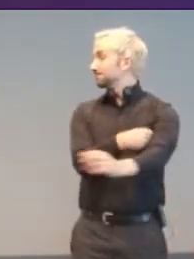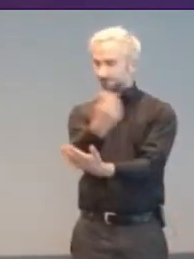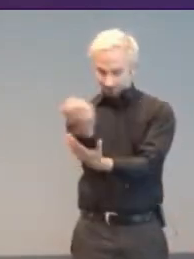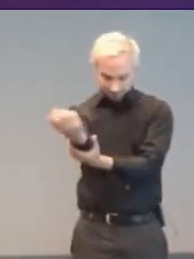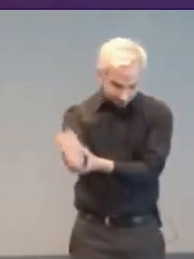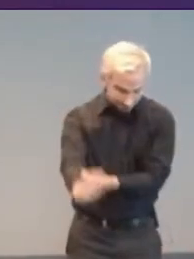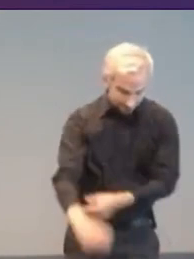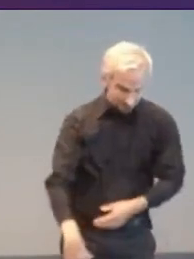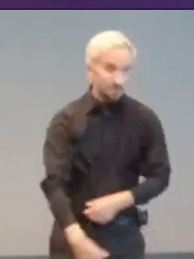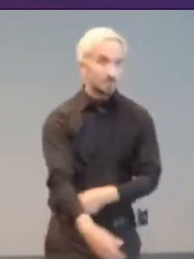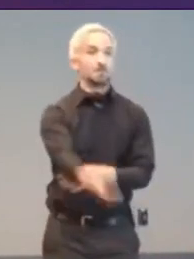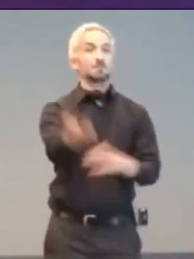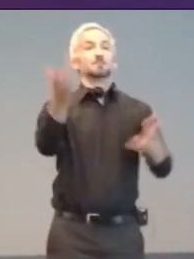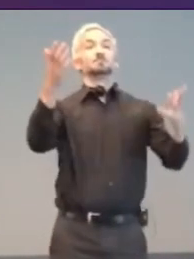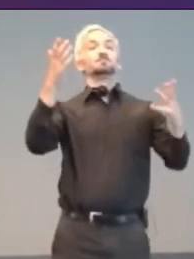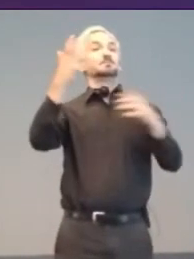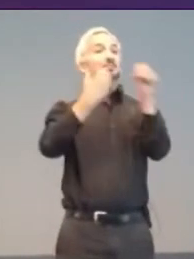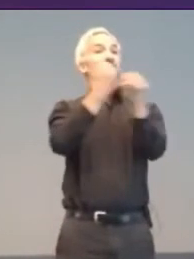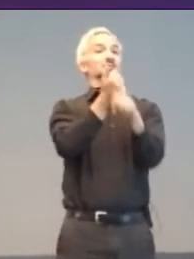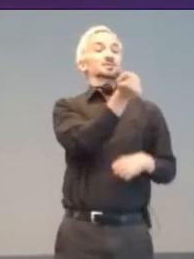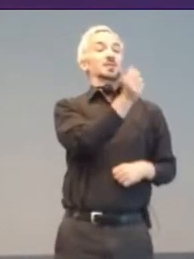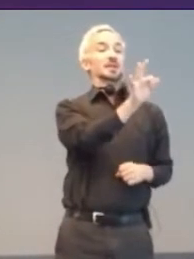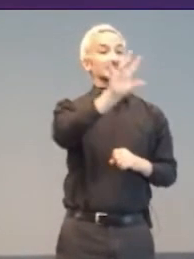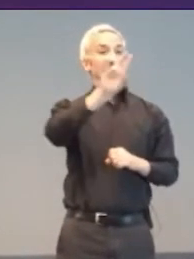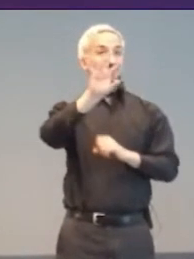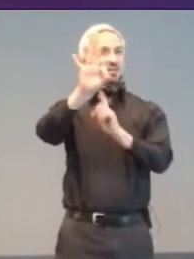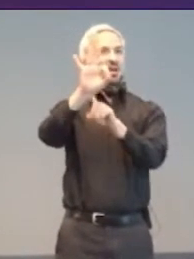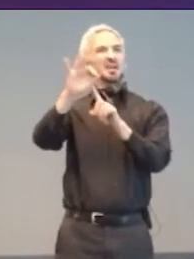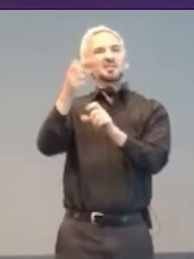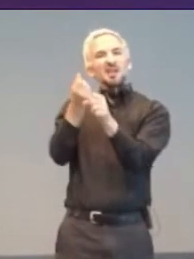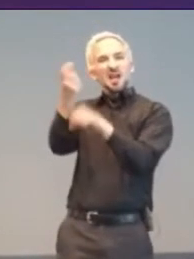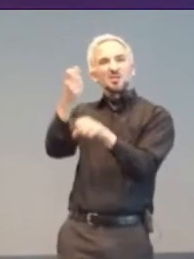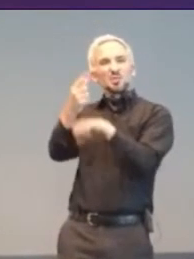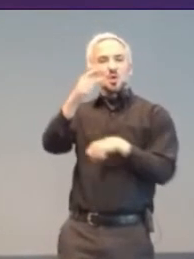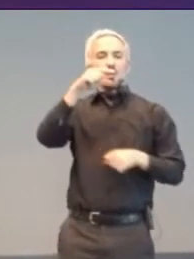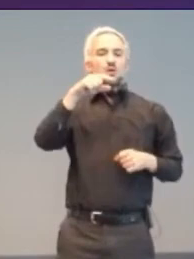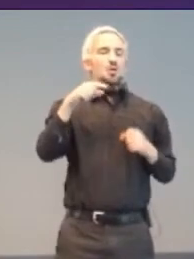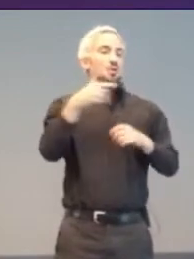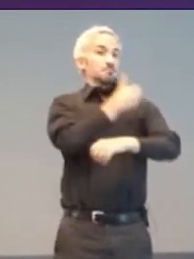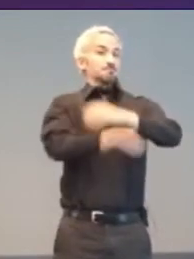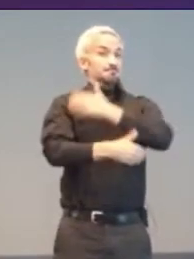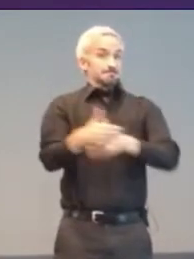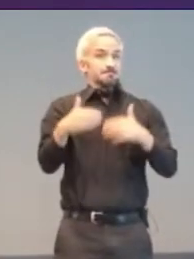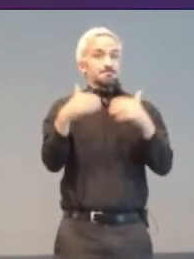In 1979 The Annual Quadraplegic Pinball tournament at Harmarville Rehabilitation Centre,